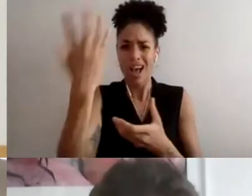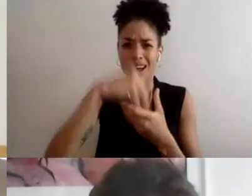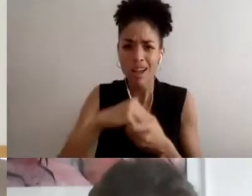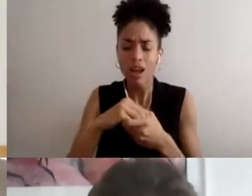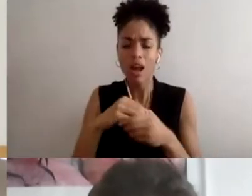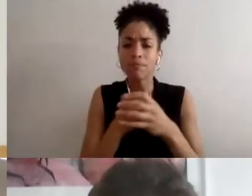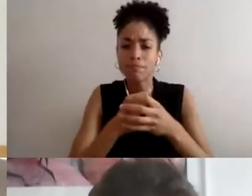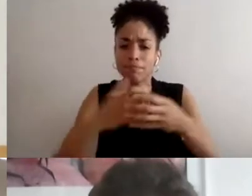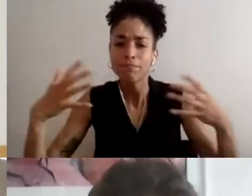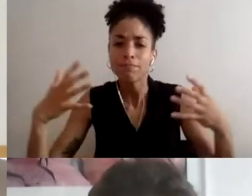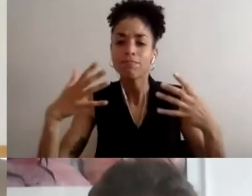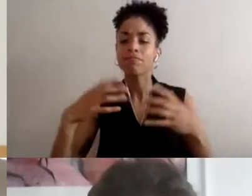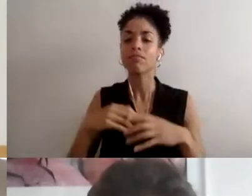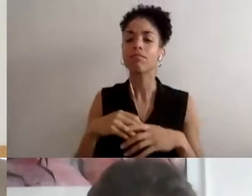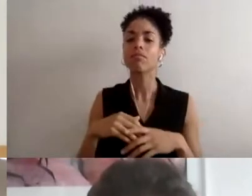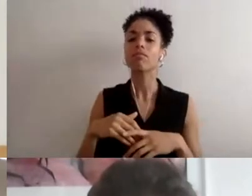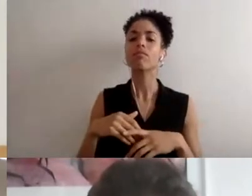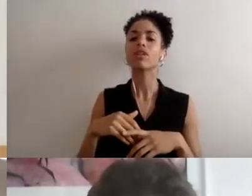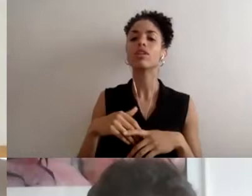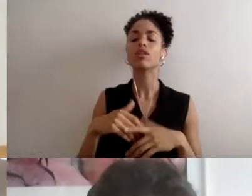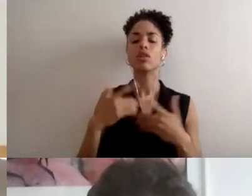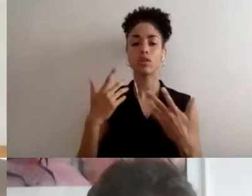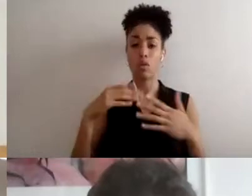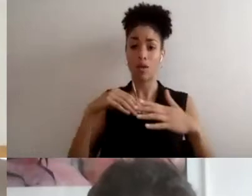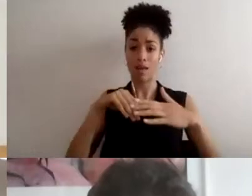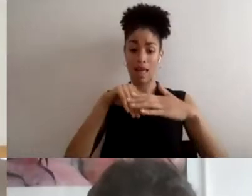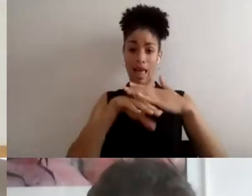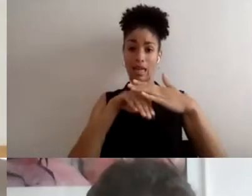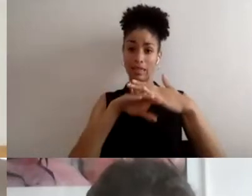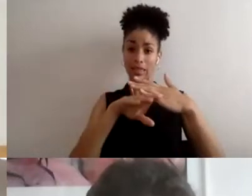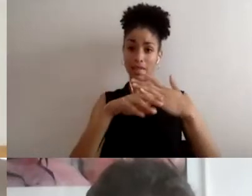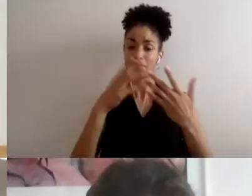on access could be a welcoming, questioning practice that expands our